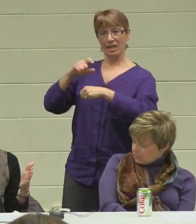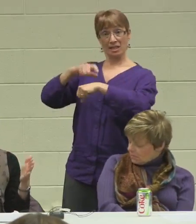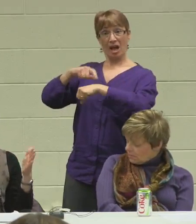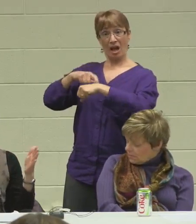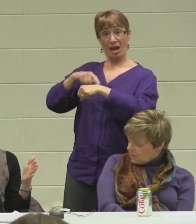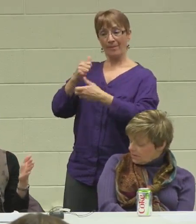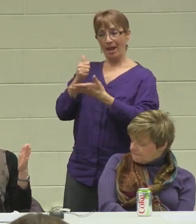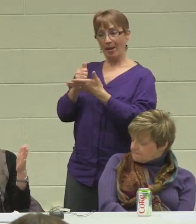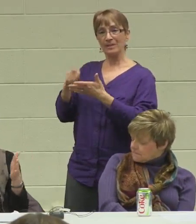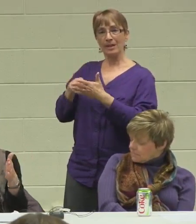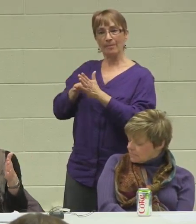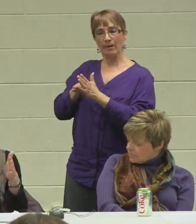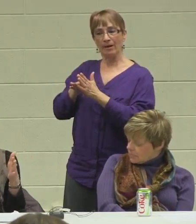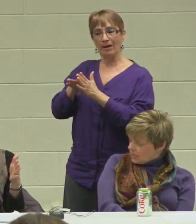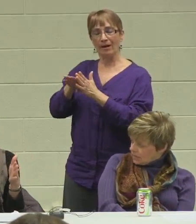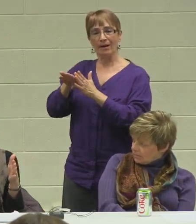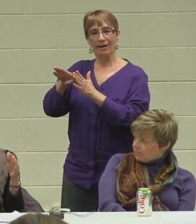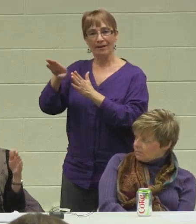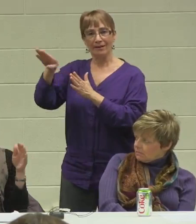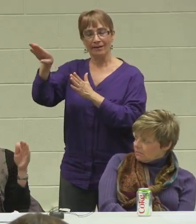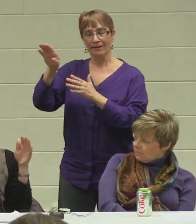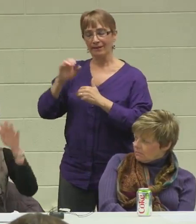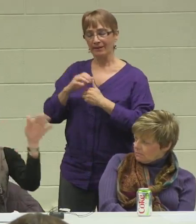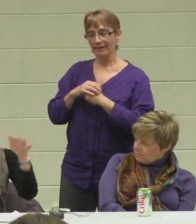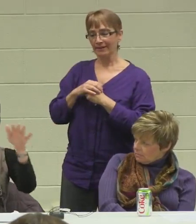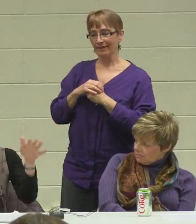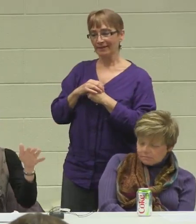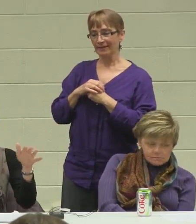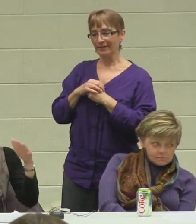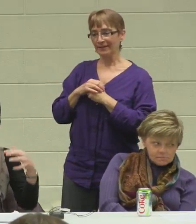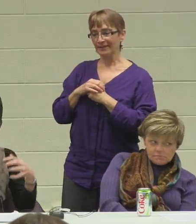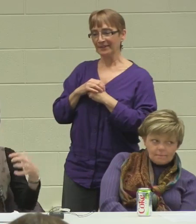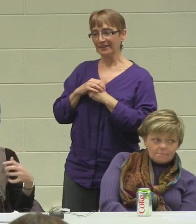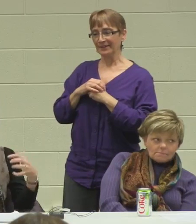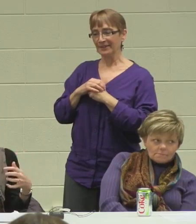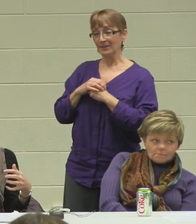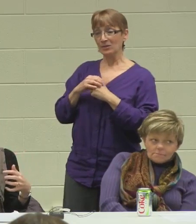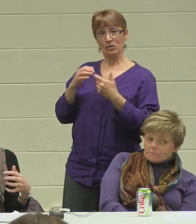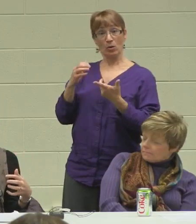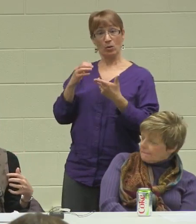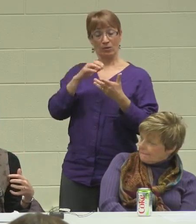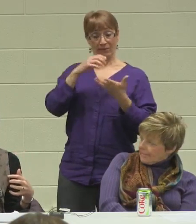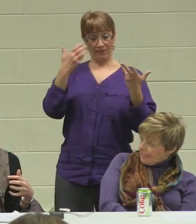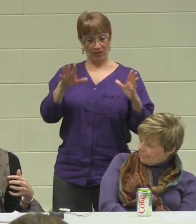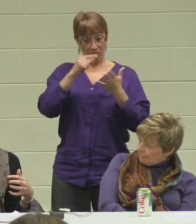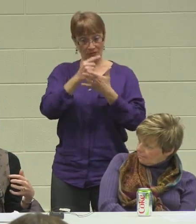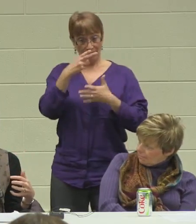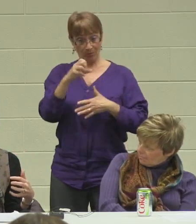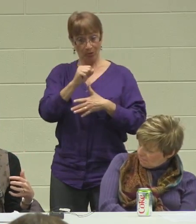that he could spend not having to be in the real world, you know, having still that support, the better it was,